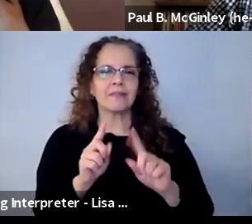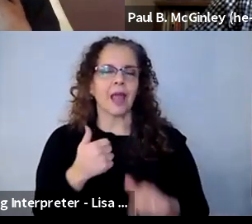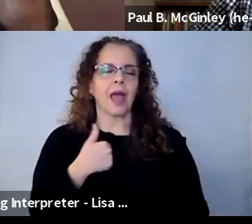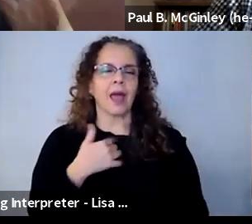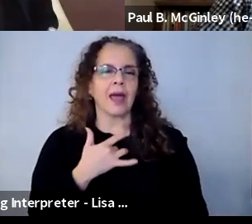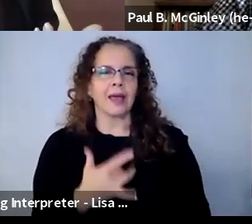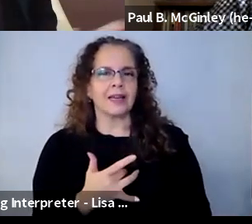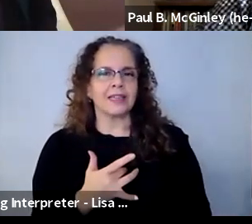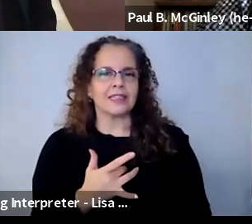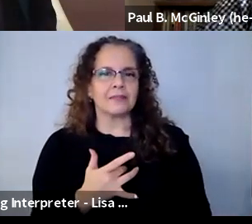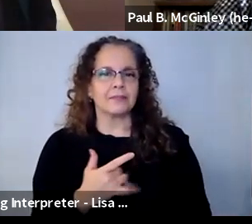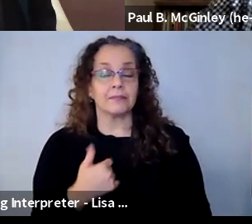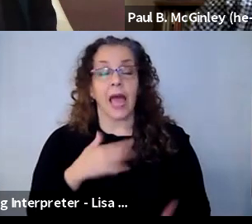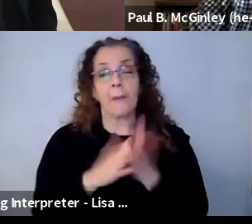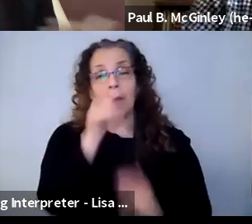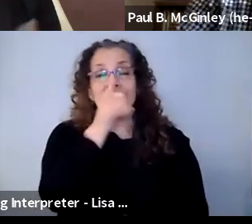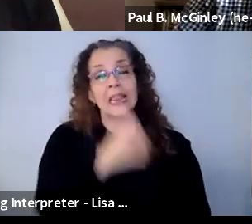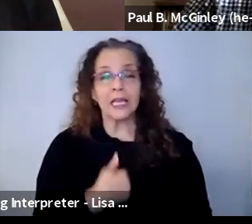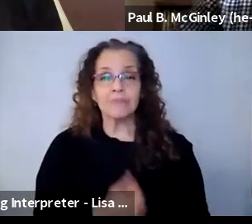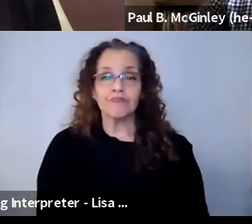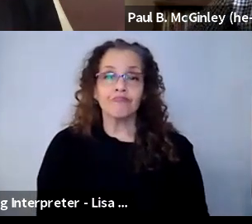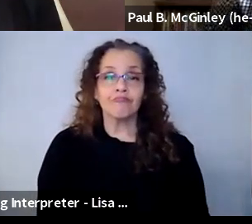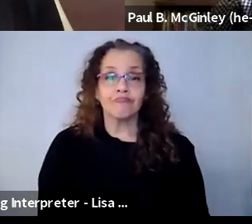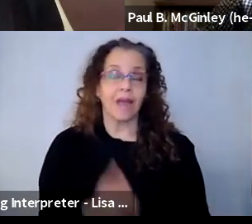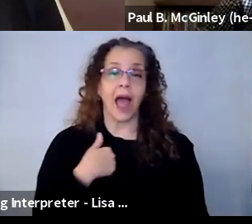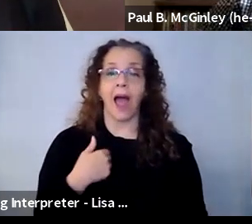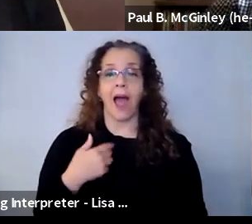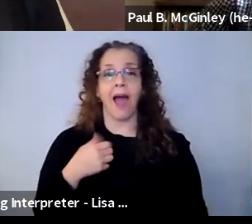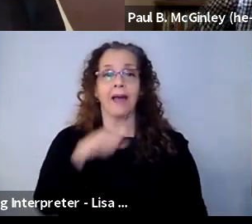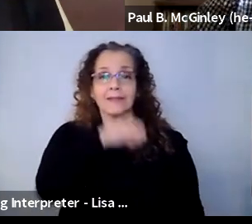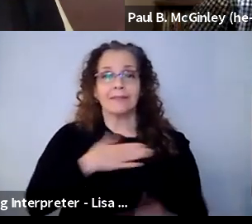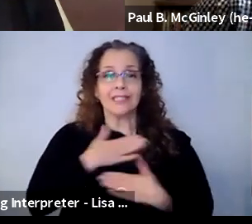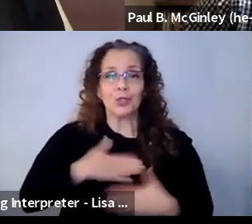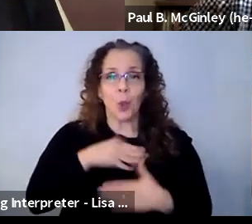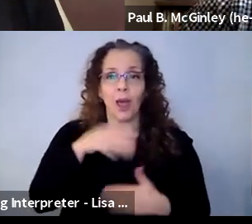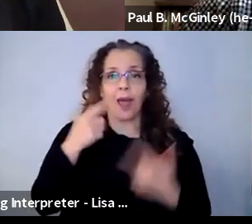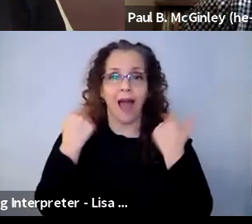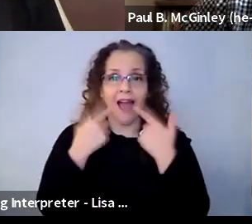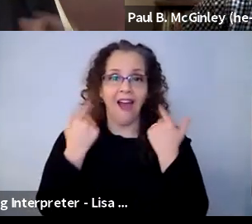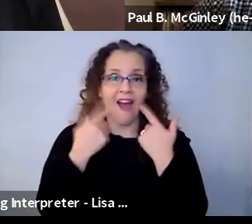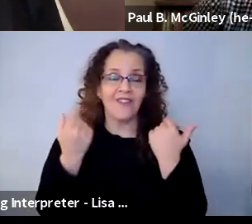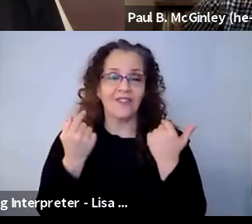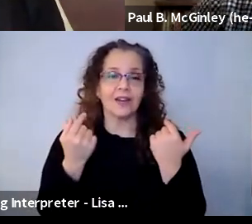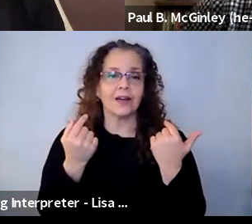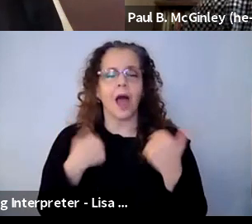I get silly. I become silly, I like to laugh. I hope that, at some point in our sessions, we're all laughing and cracking